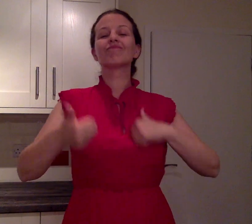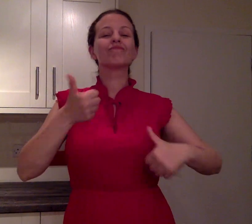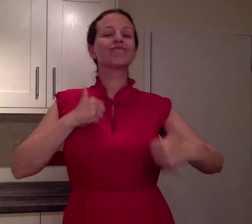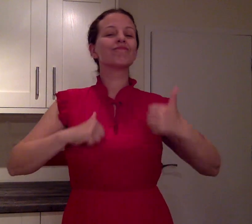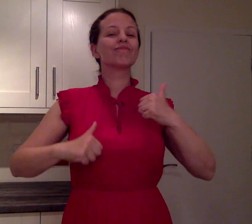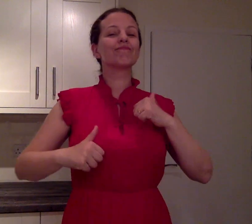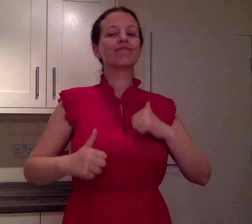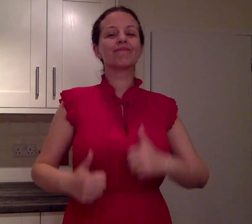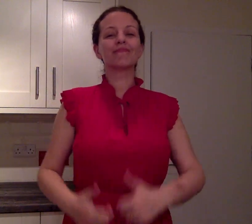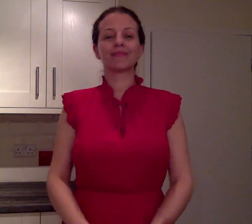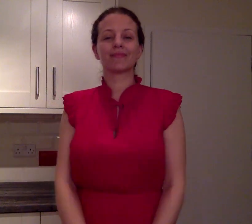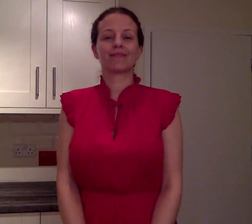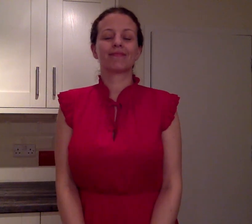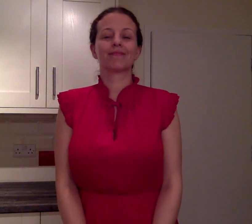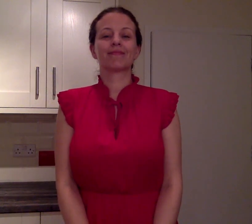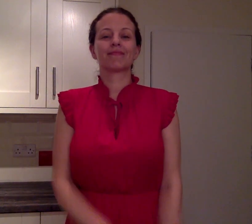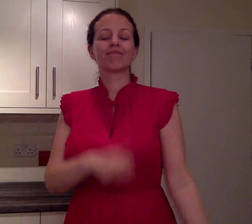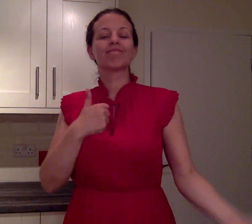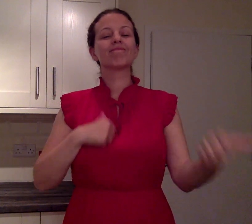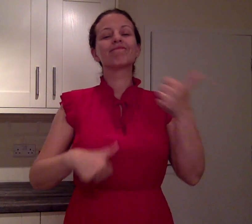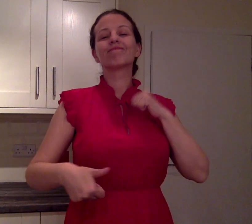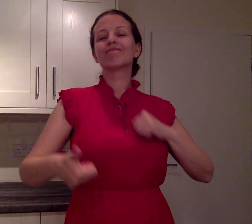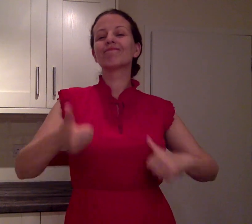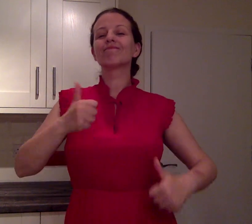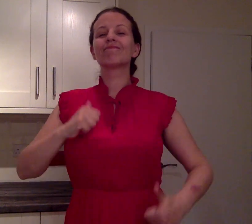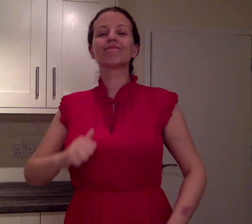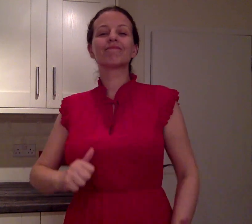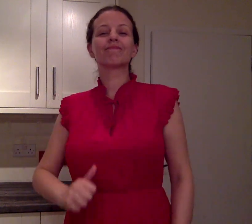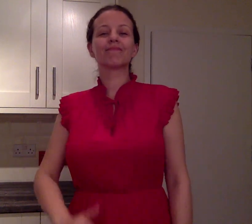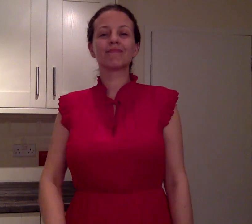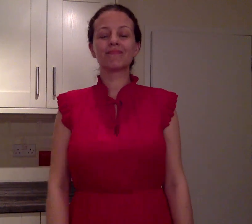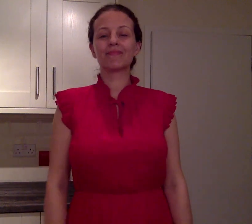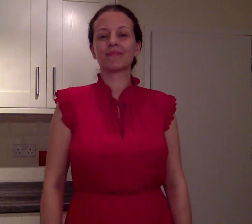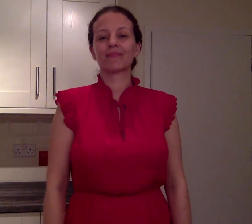PROUD